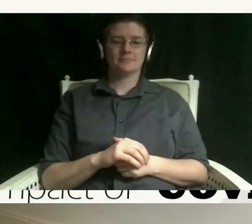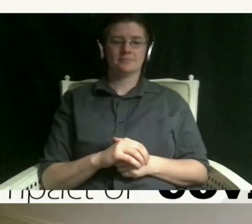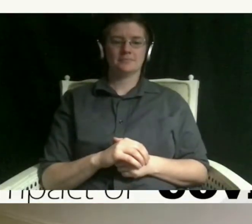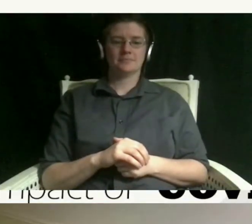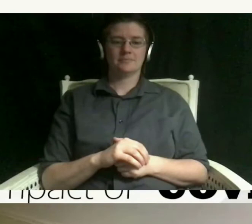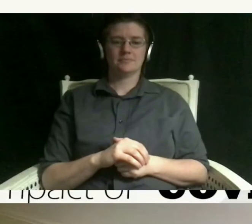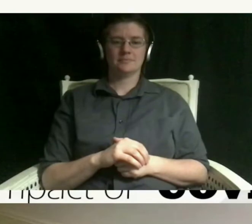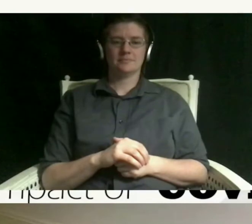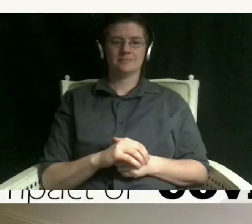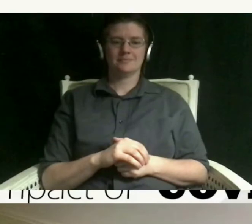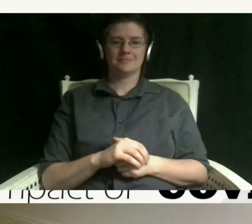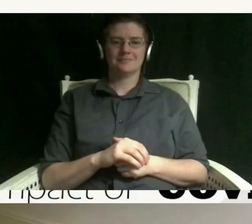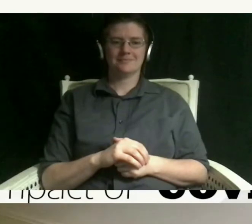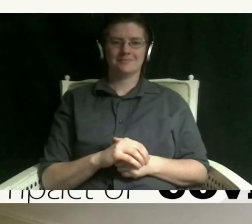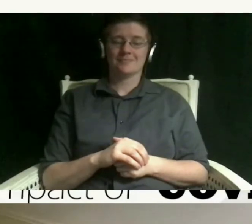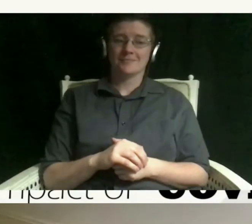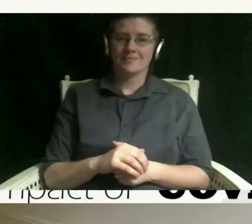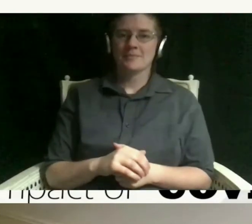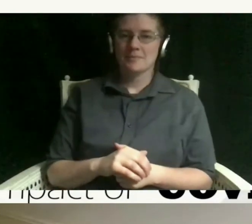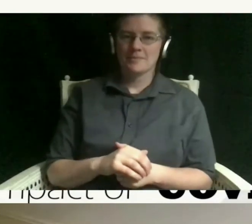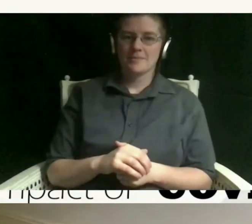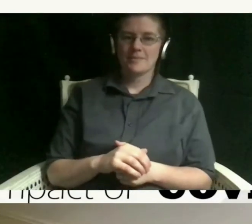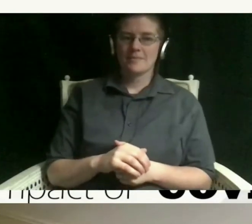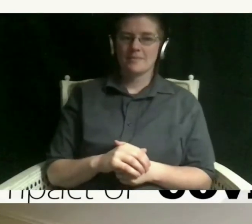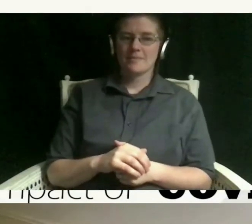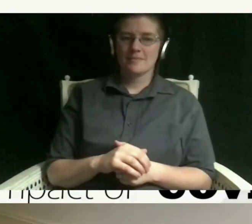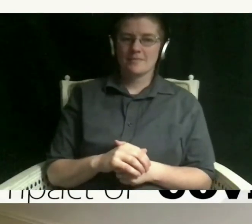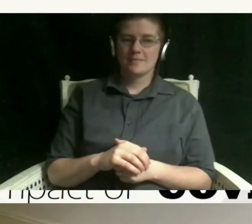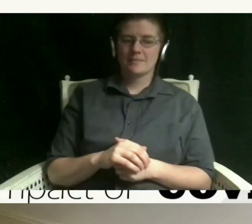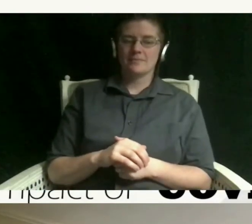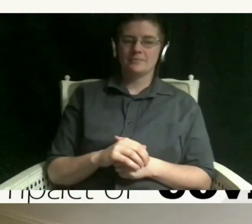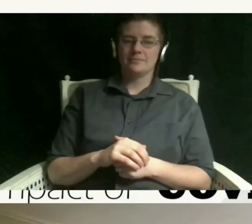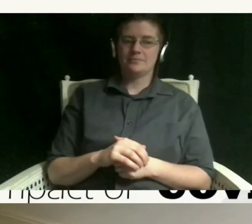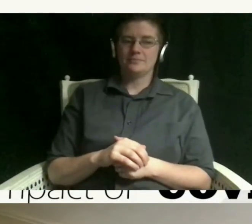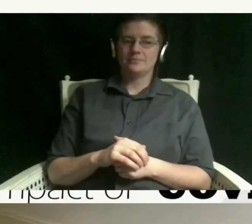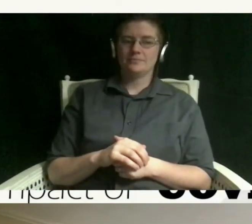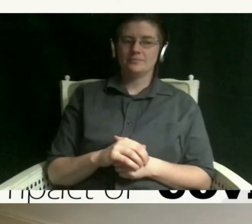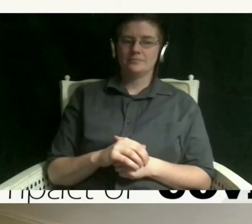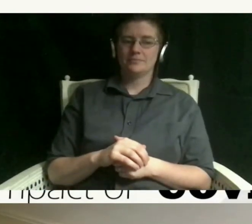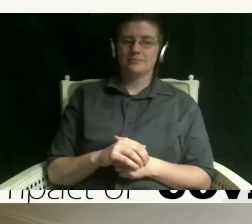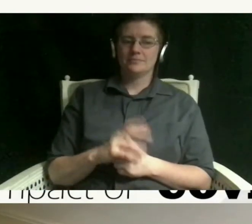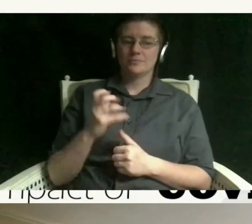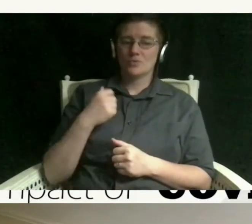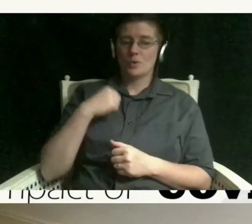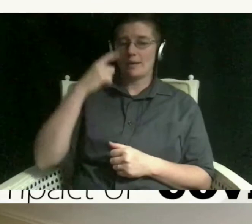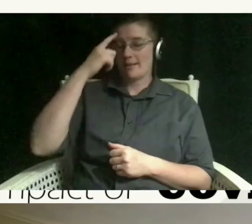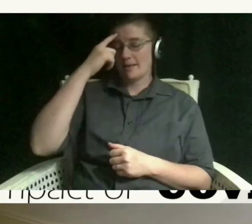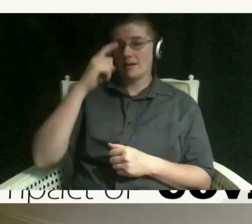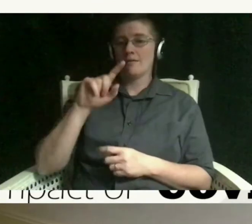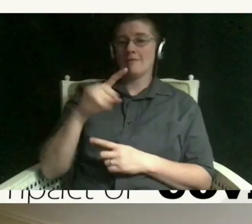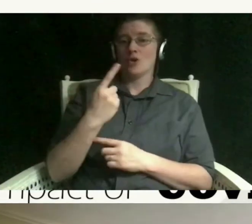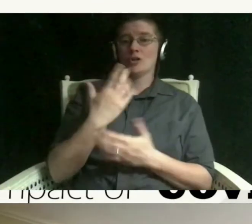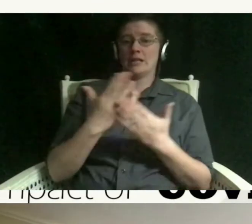wow um well i think the first thing that really stood out to me is kind of when she said she